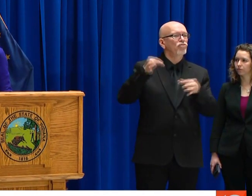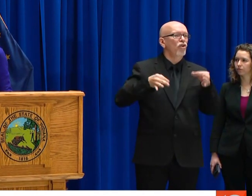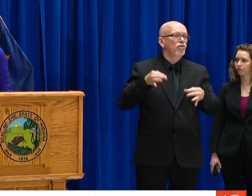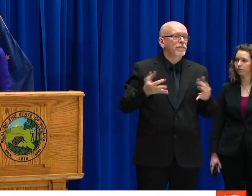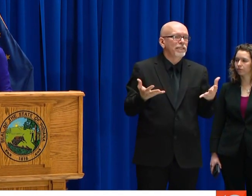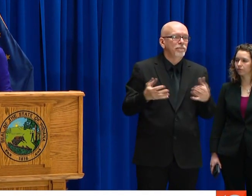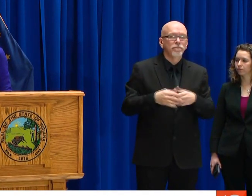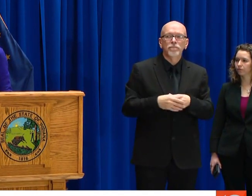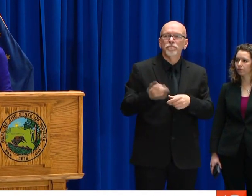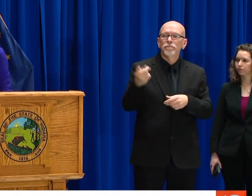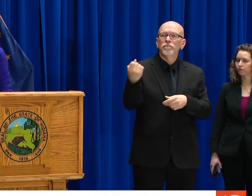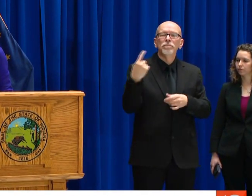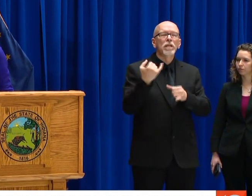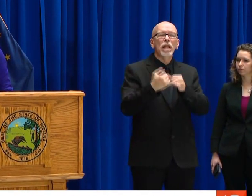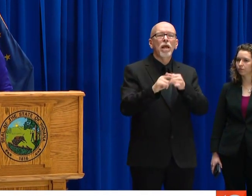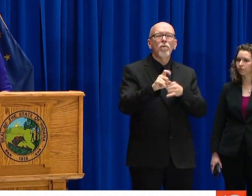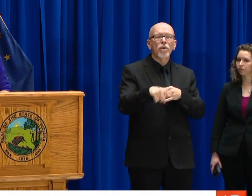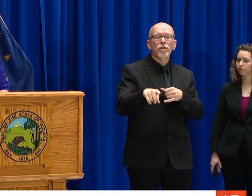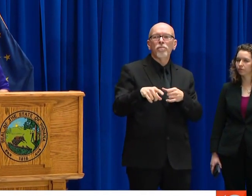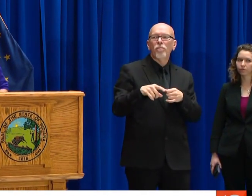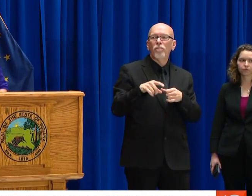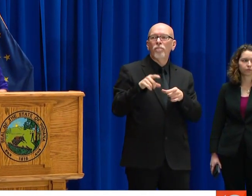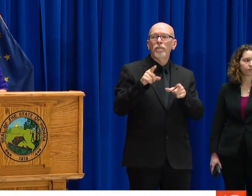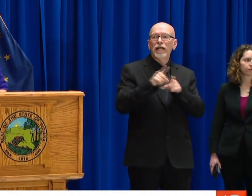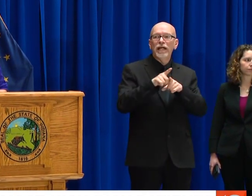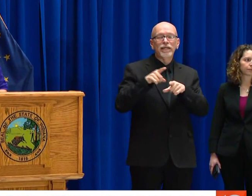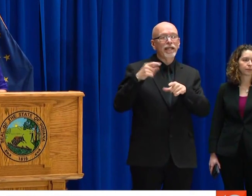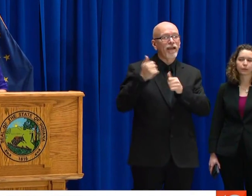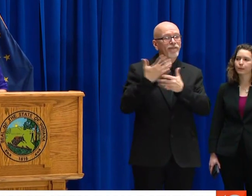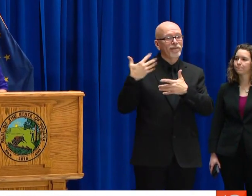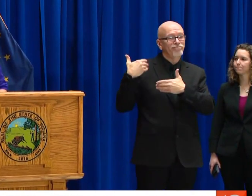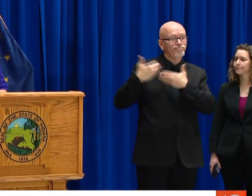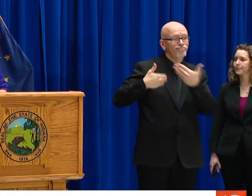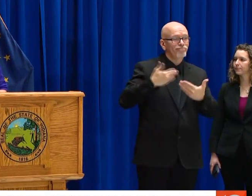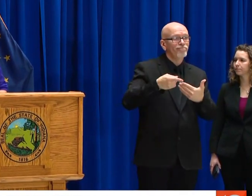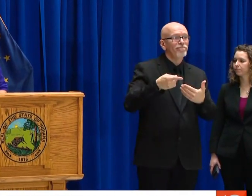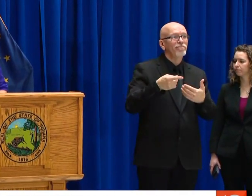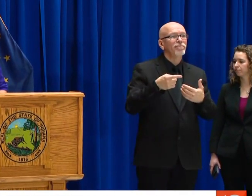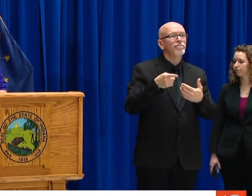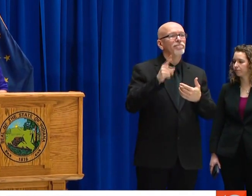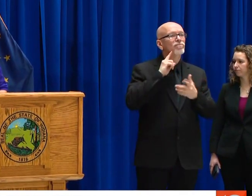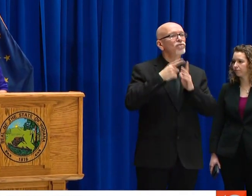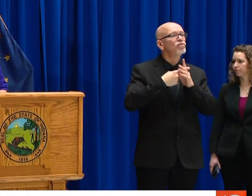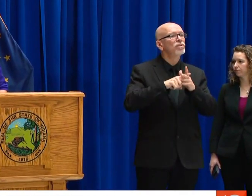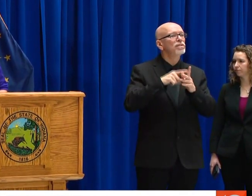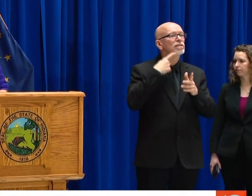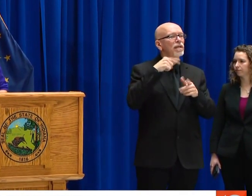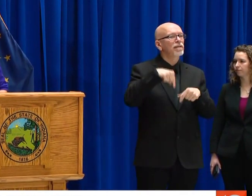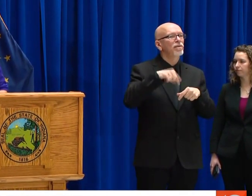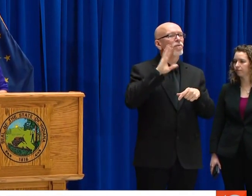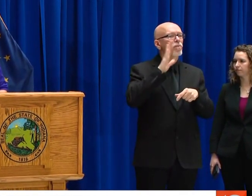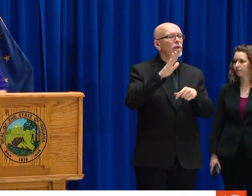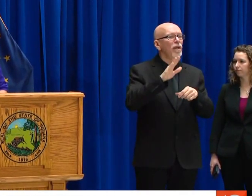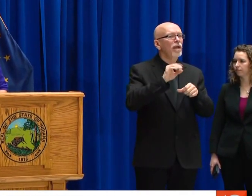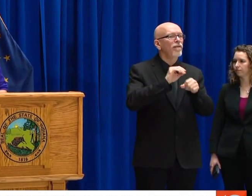AND THAT PHYSICIAN FELT THAT WAS INDICATED, THAT THAT'S APPROPRIATE. WE SAID VERY CLEARLY WE NEED OUR CLINICIANS TO USE THEIR GOOD CLINICAL JUDGMENT.